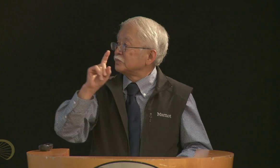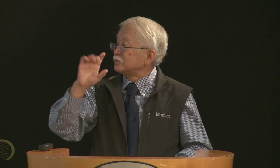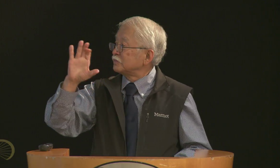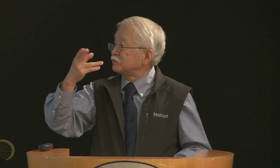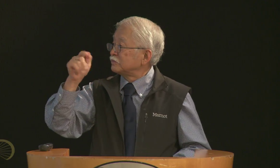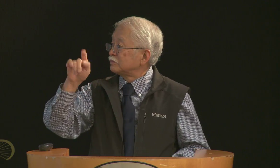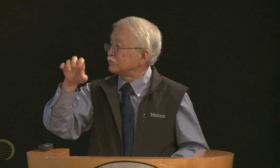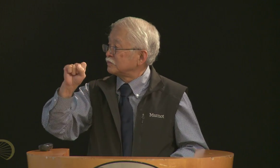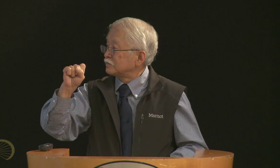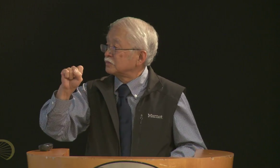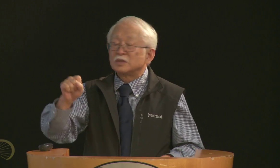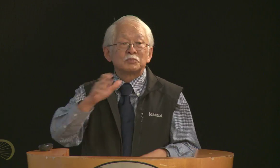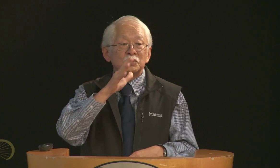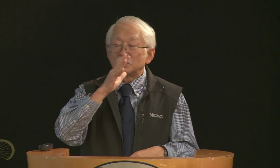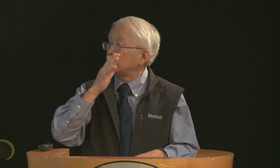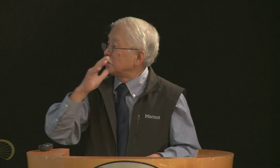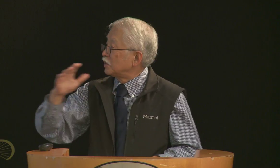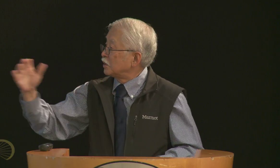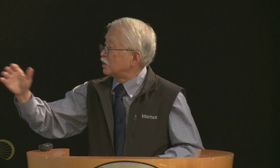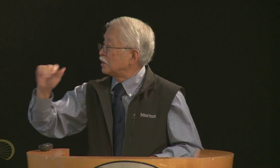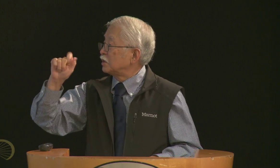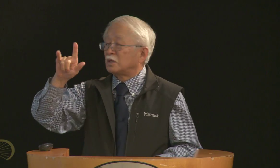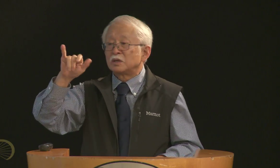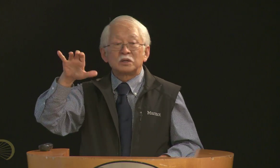Her parents are shown here: her father Charles,